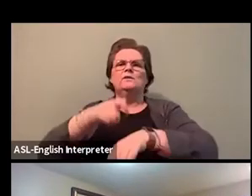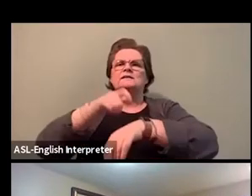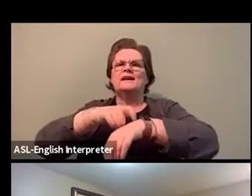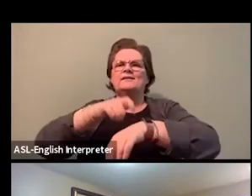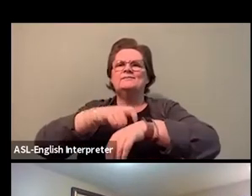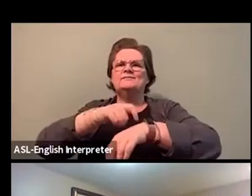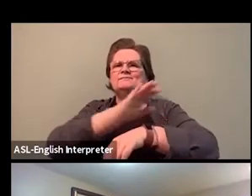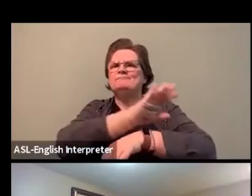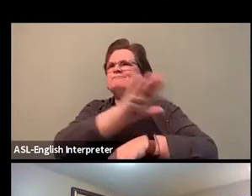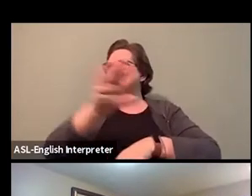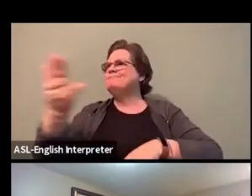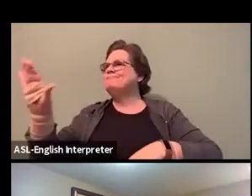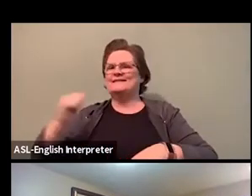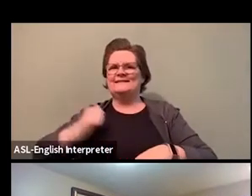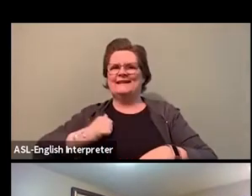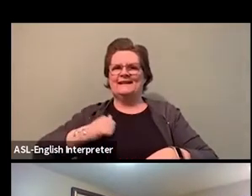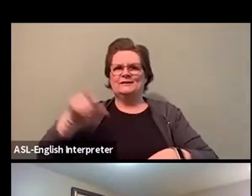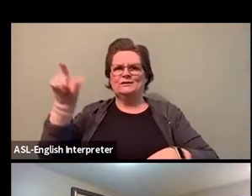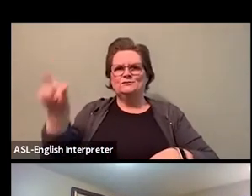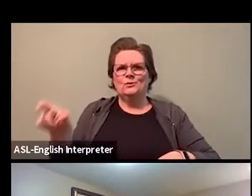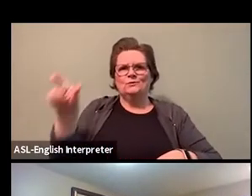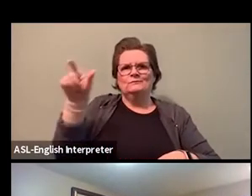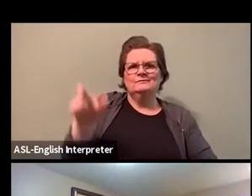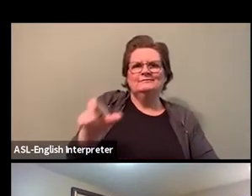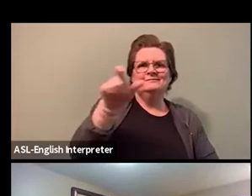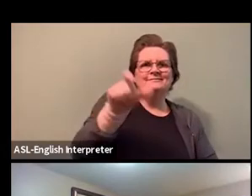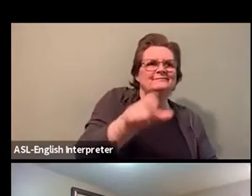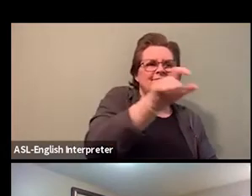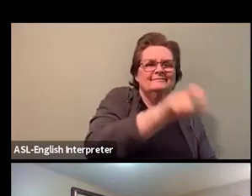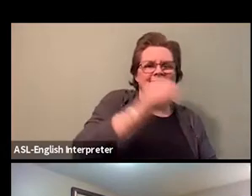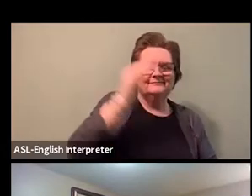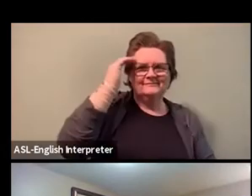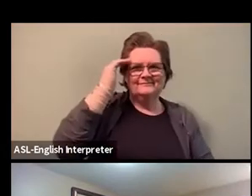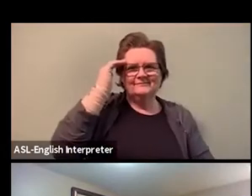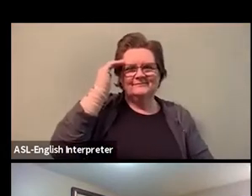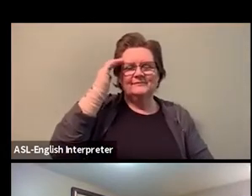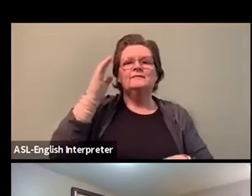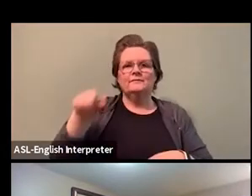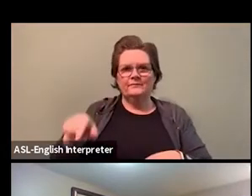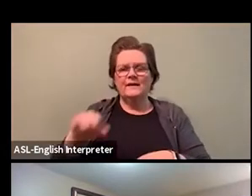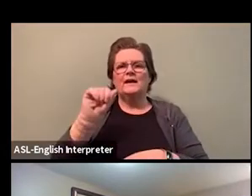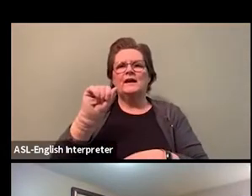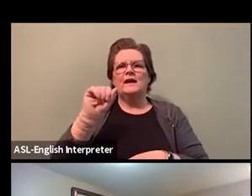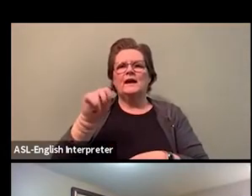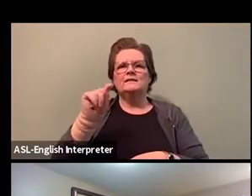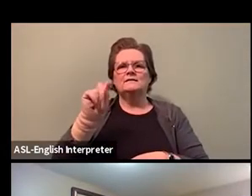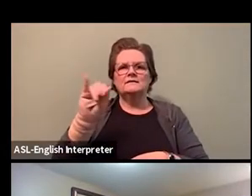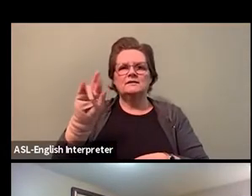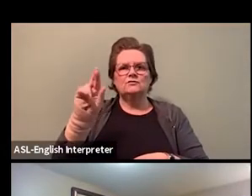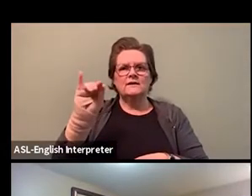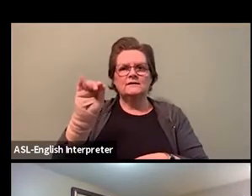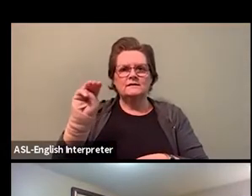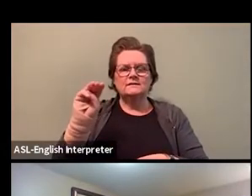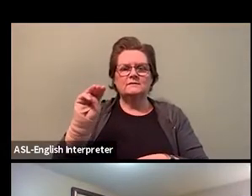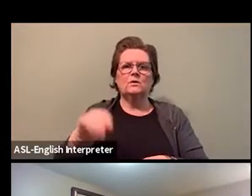in developing and writing like Anti-Racism 101, 201, 301. So there's so many opportunities for us